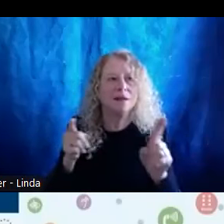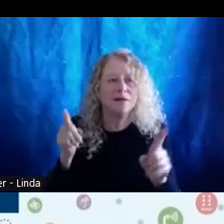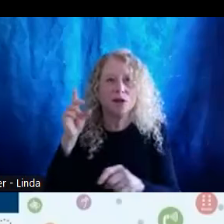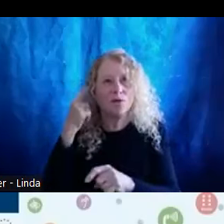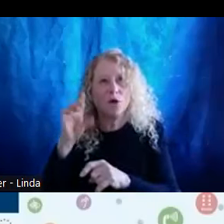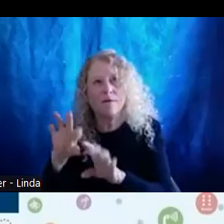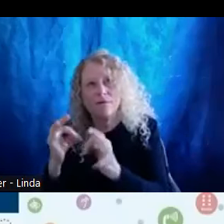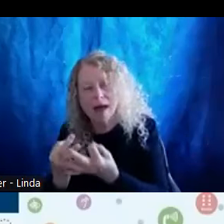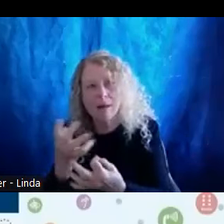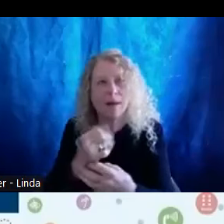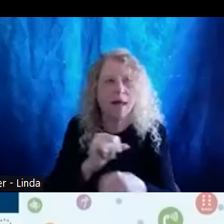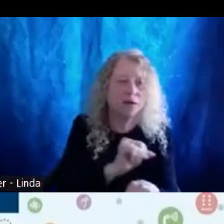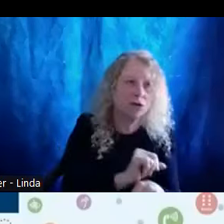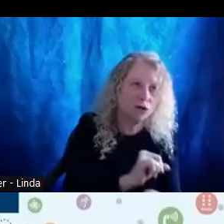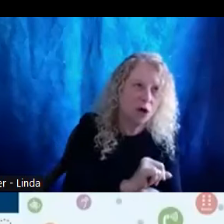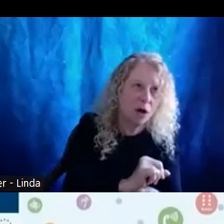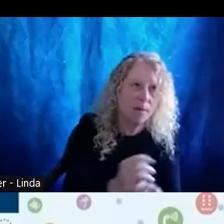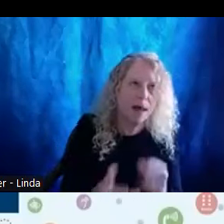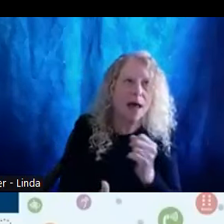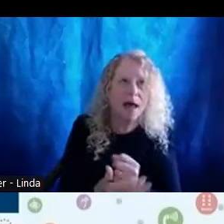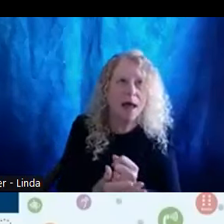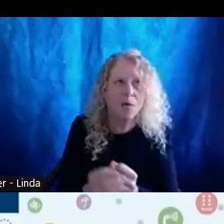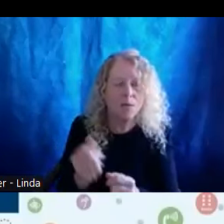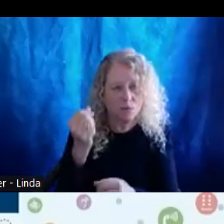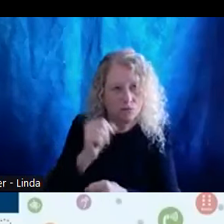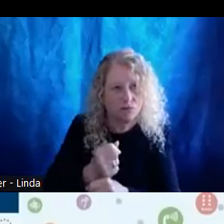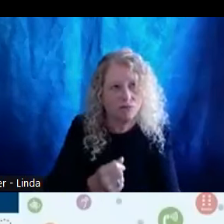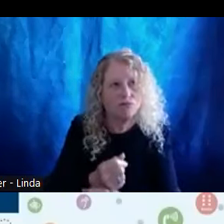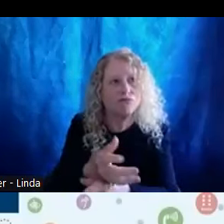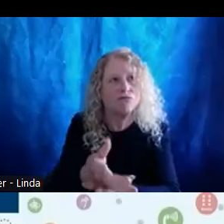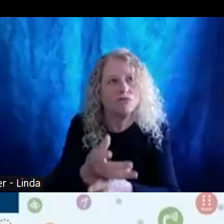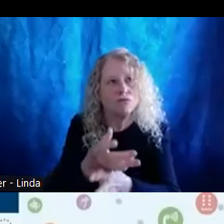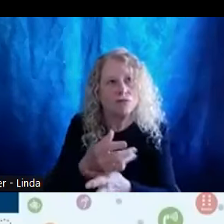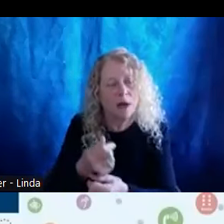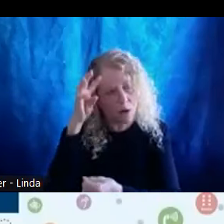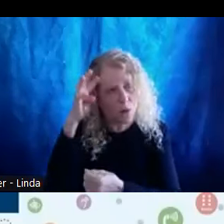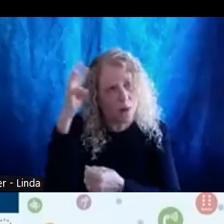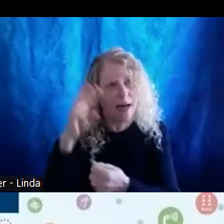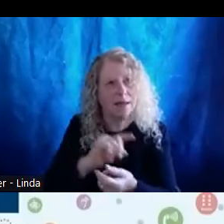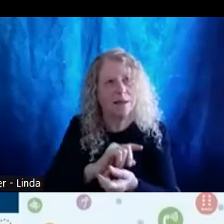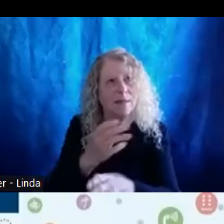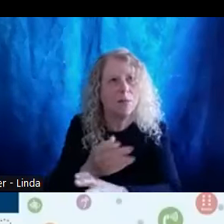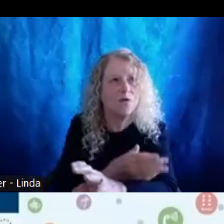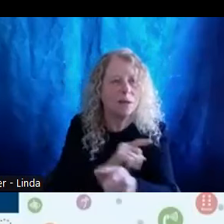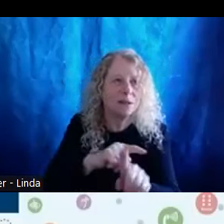for themselves and always being there. For those who ask welcome, welcome and last, but far from least,